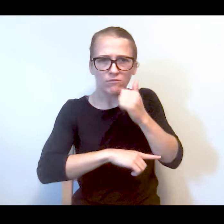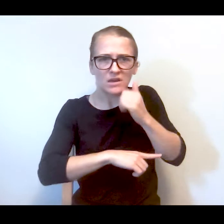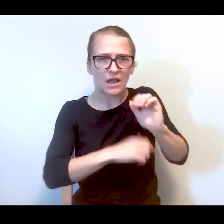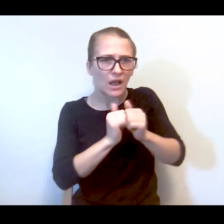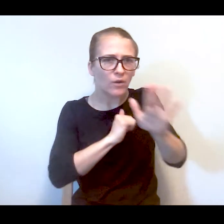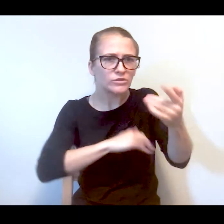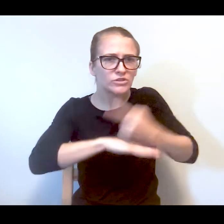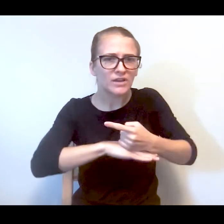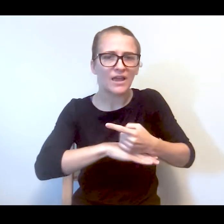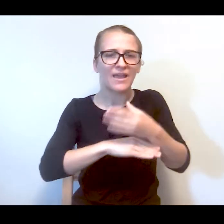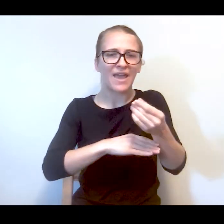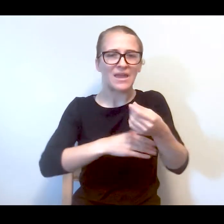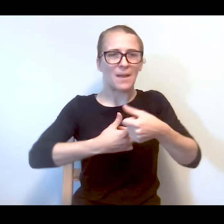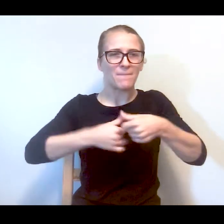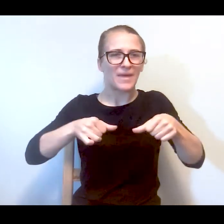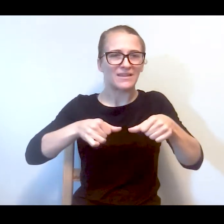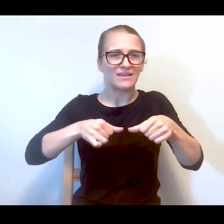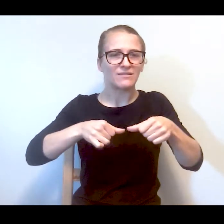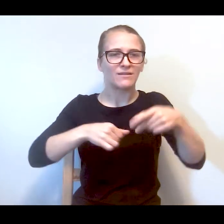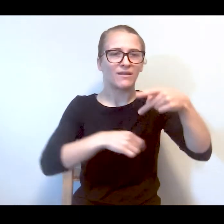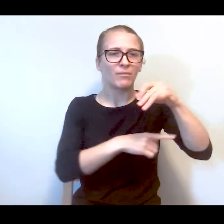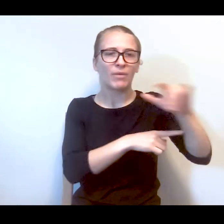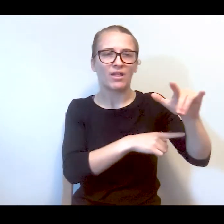how was his day, and a Band-Aid which is a pill.